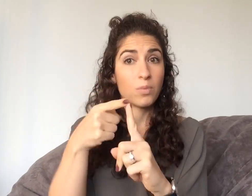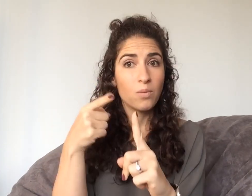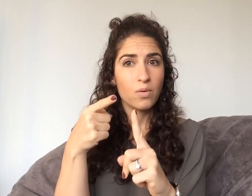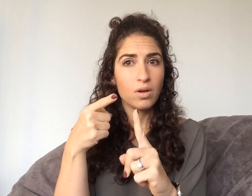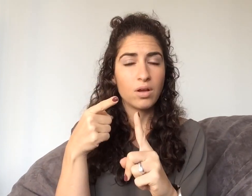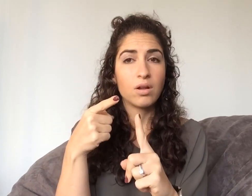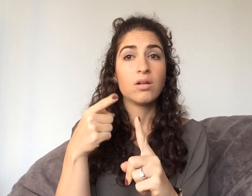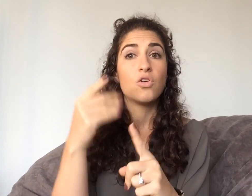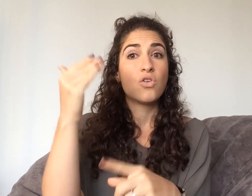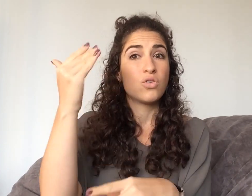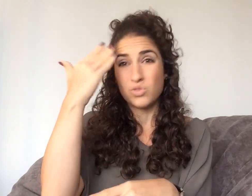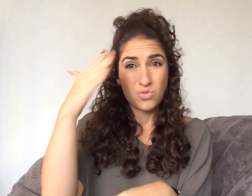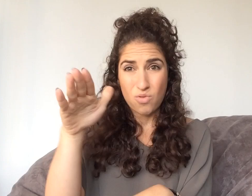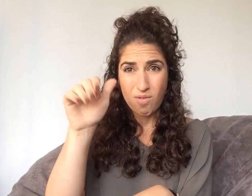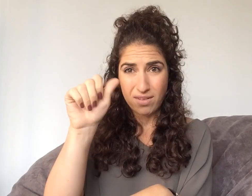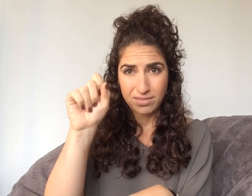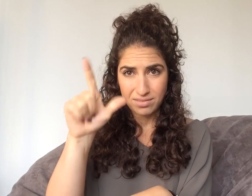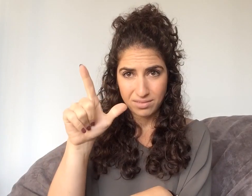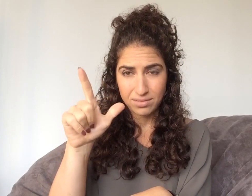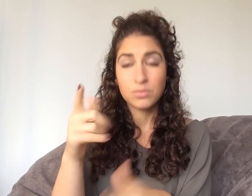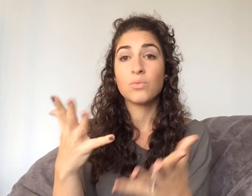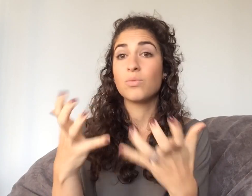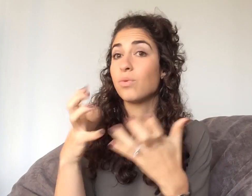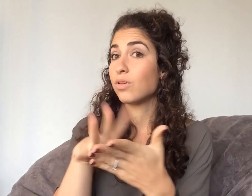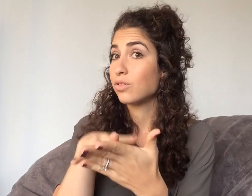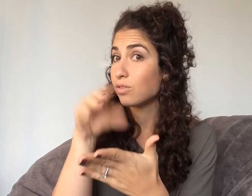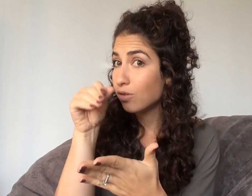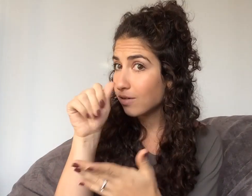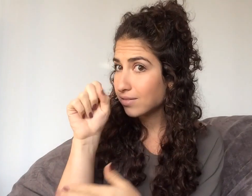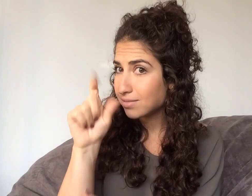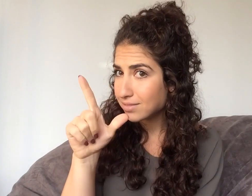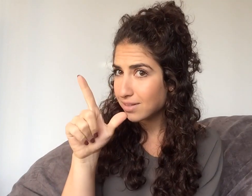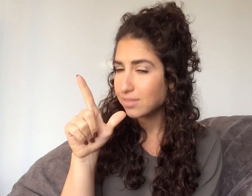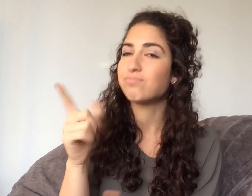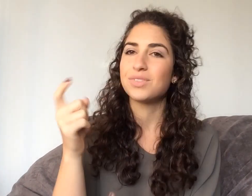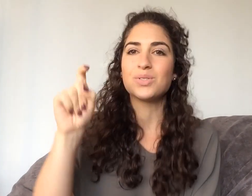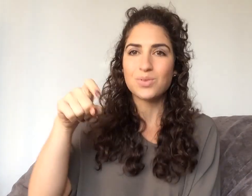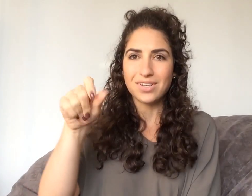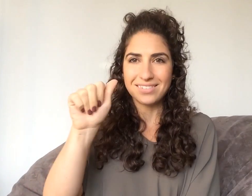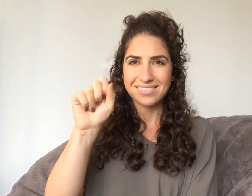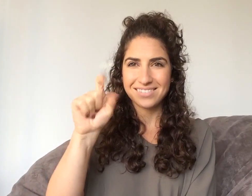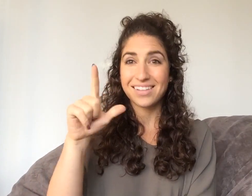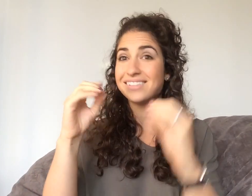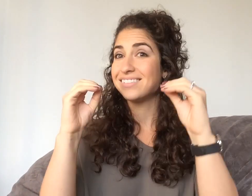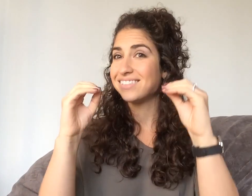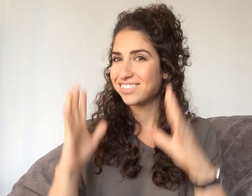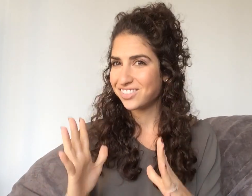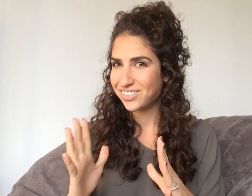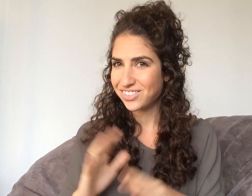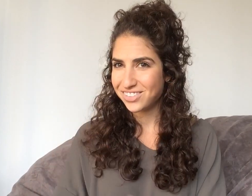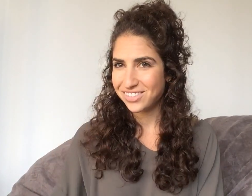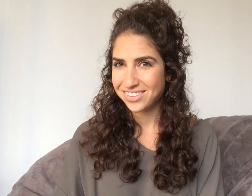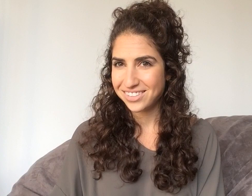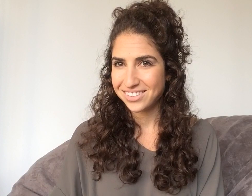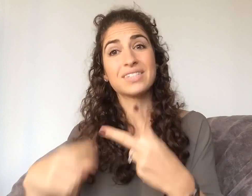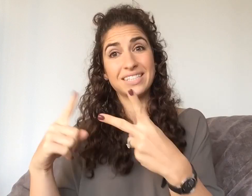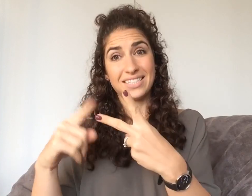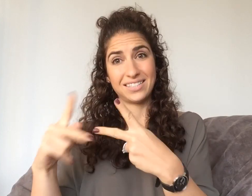The point is that they don't know ASL and want to learn it, So they need an ASL teacher.